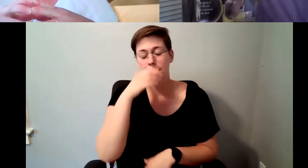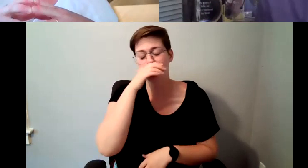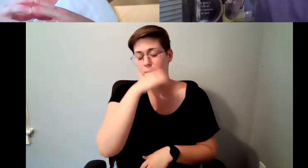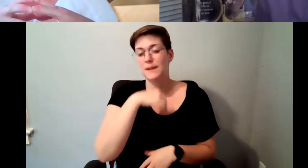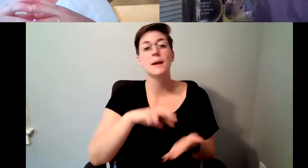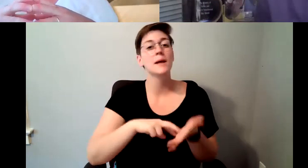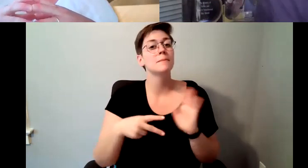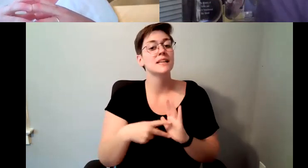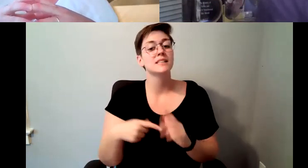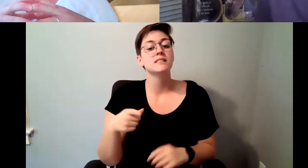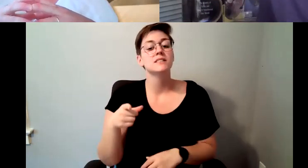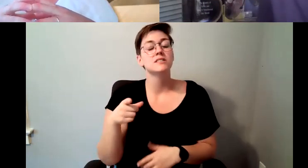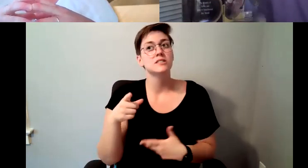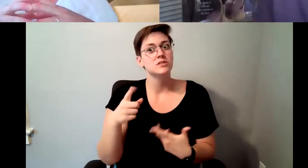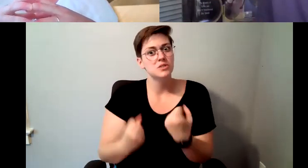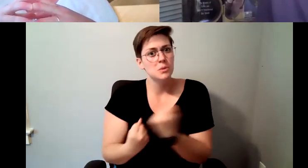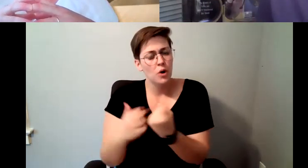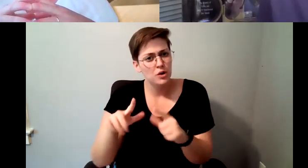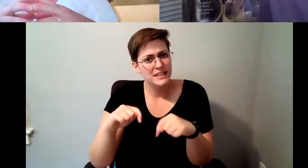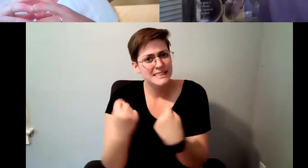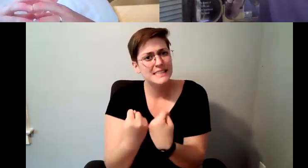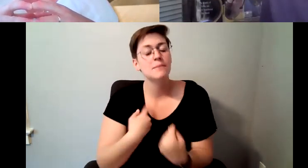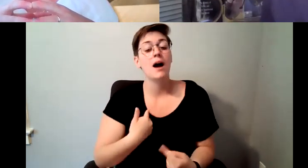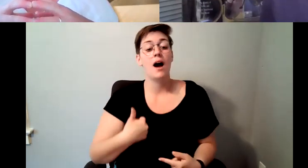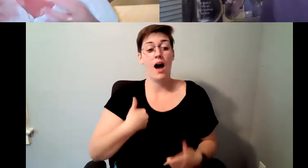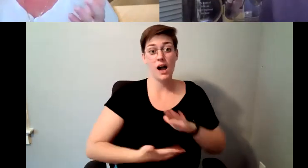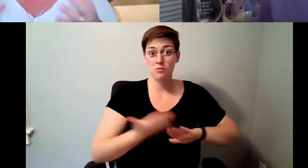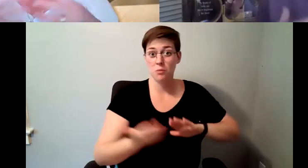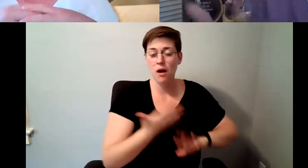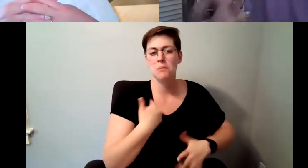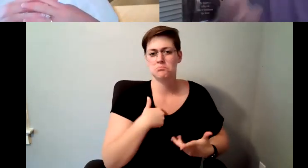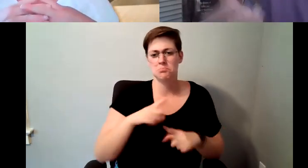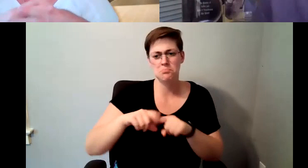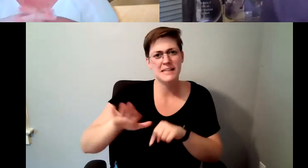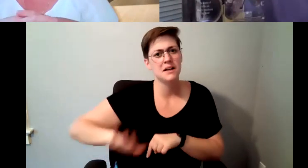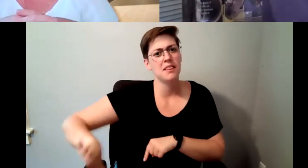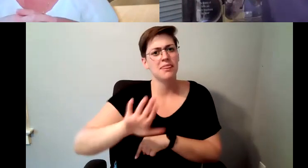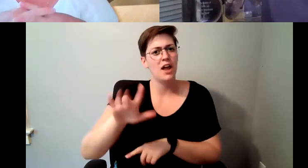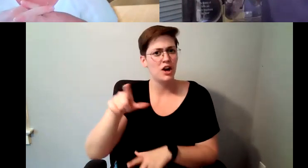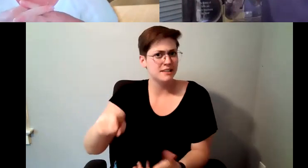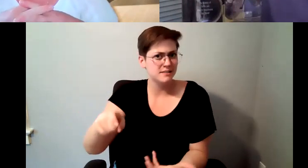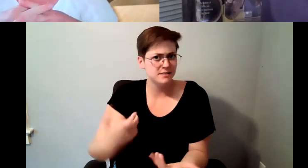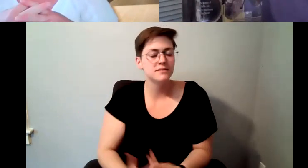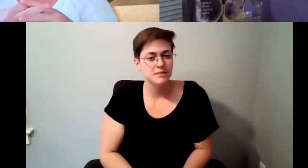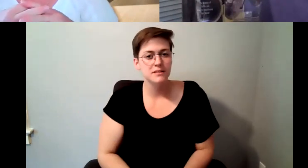is going to is going to indicate your well being and I totally understood that and loved it, and so what.